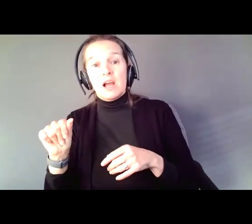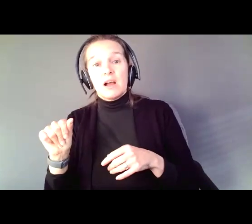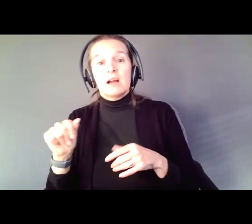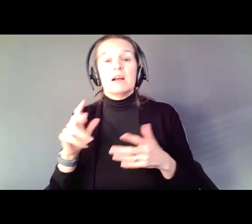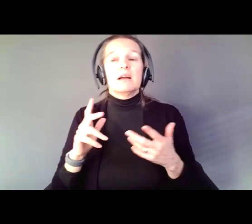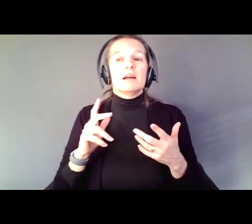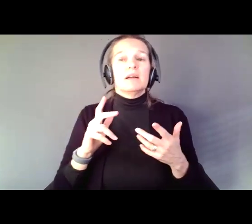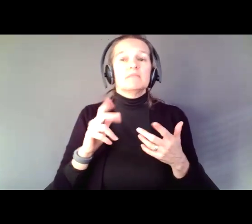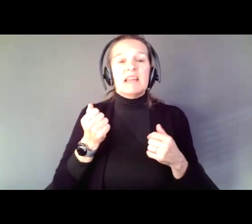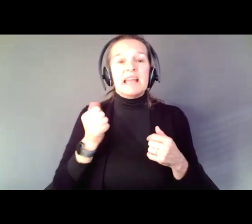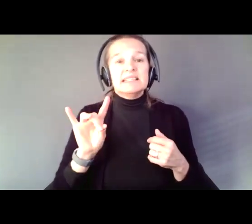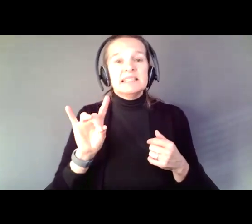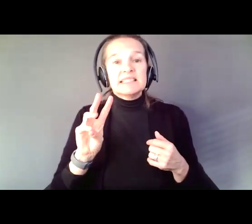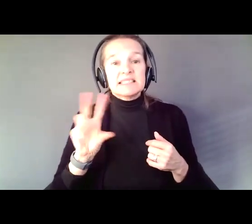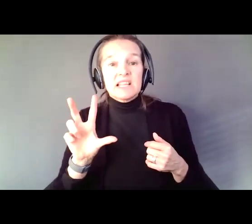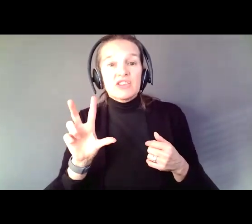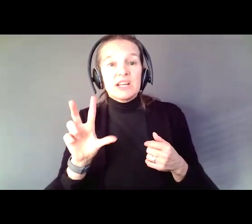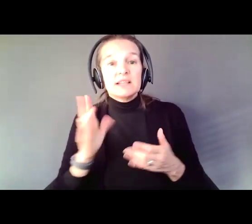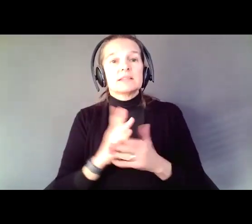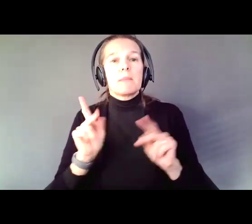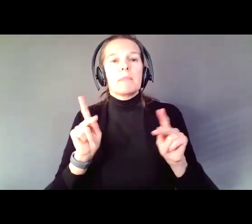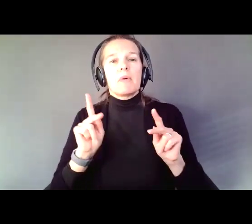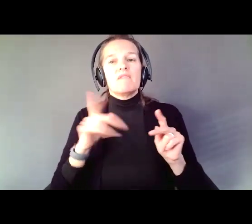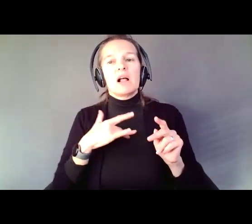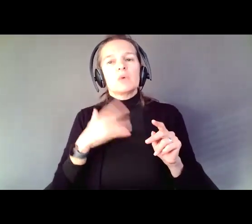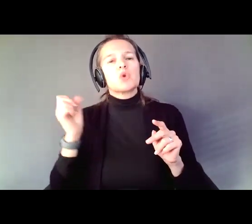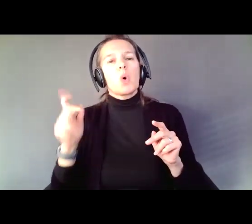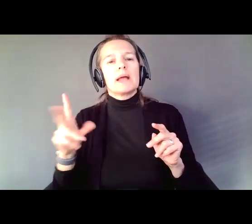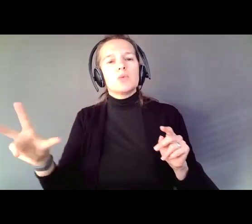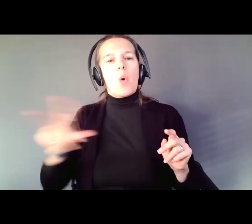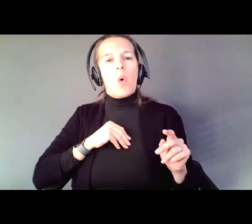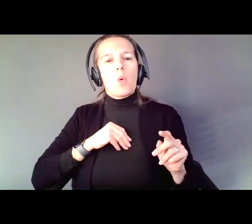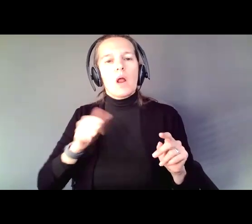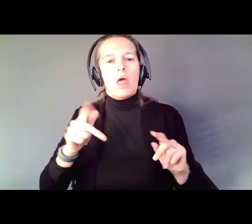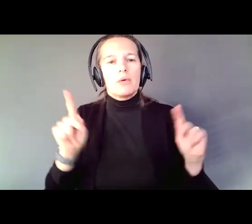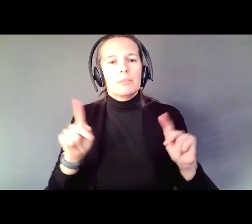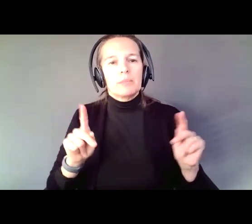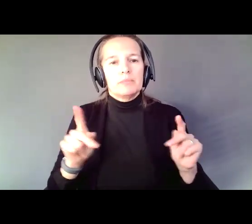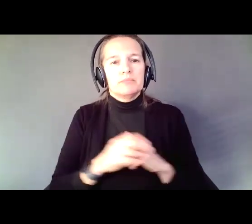in 1863, some people thought it was okay to own other people. We changed that.